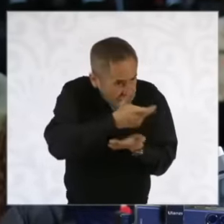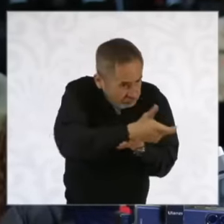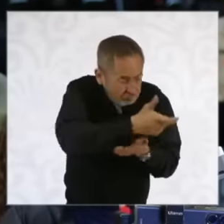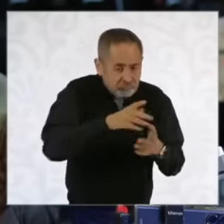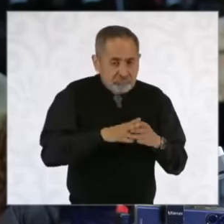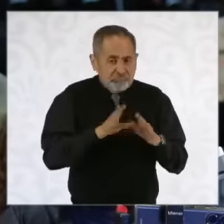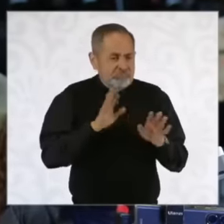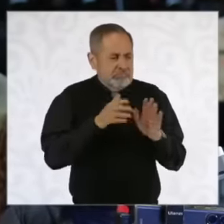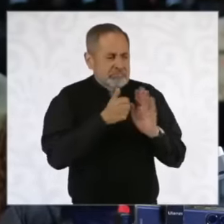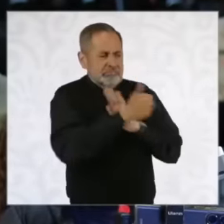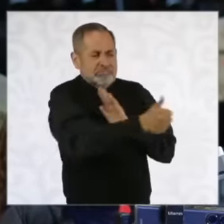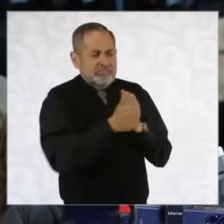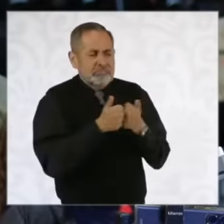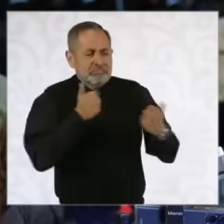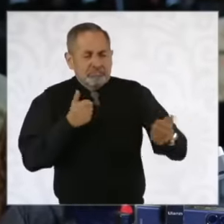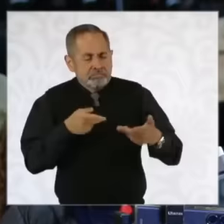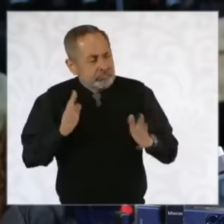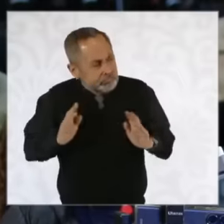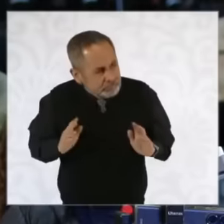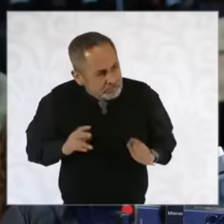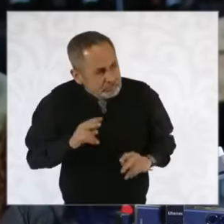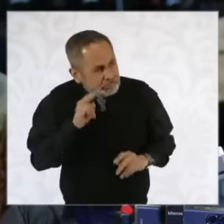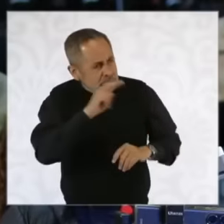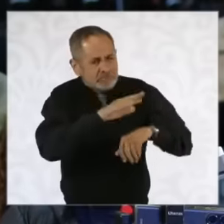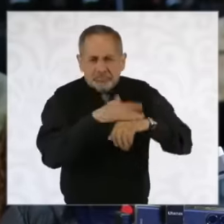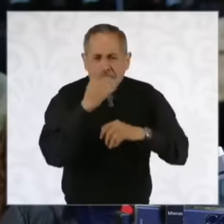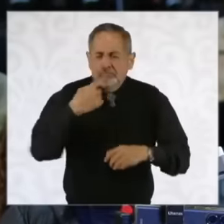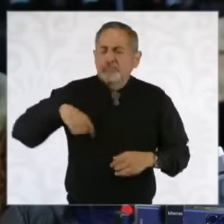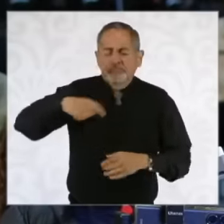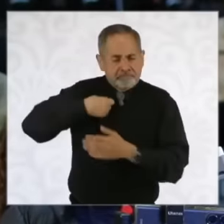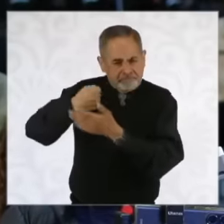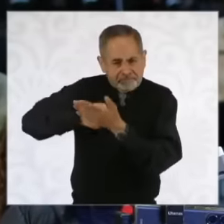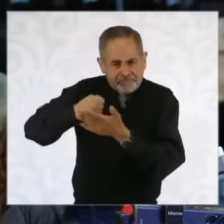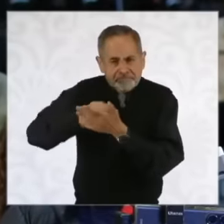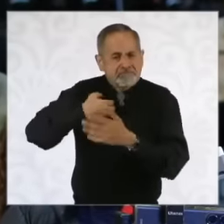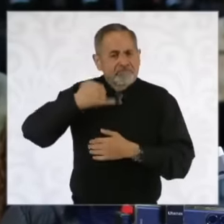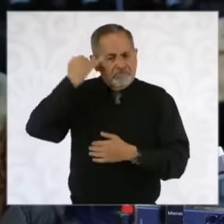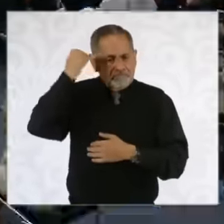this, however, we persist in the fight for the idea of eliminating the